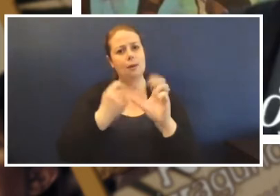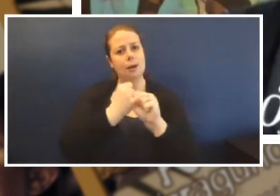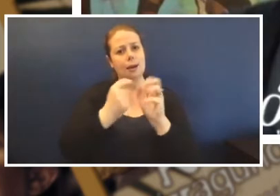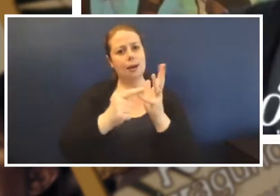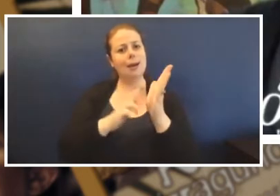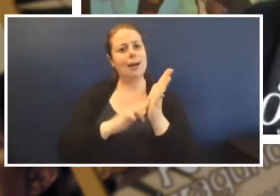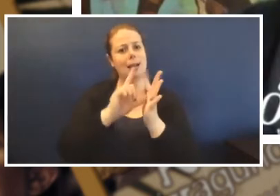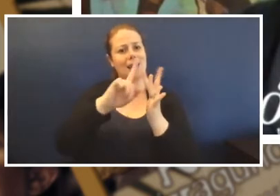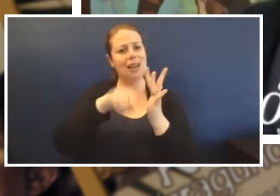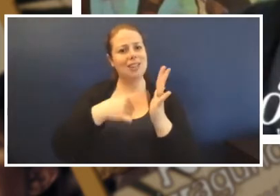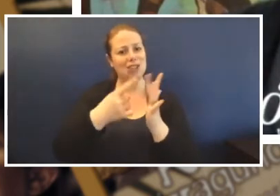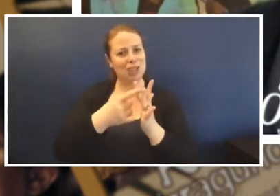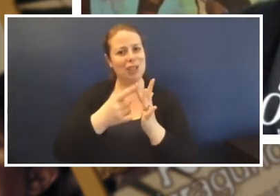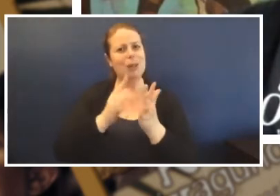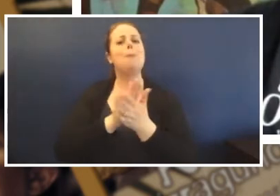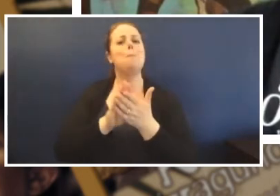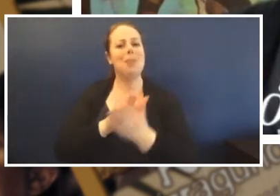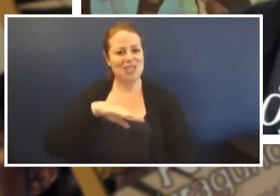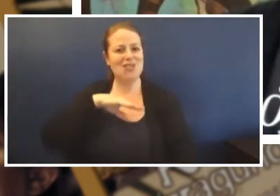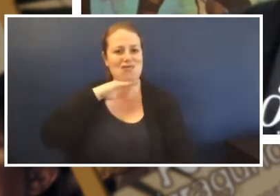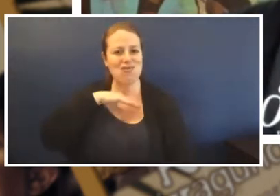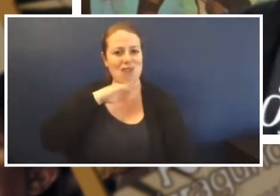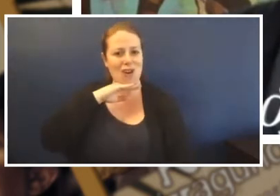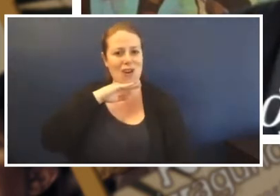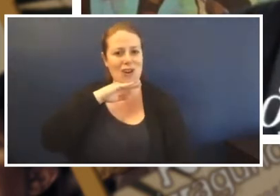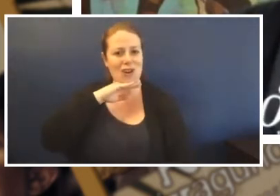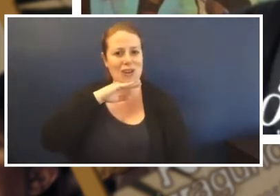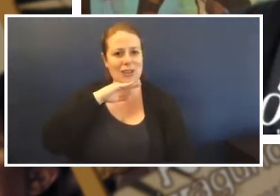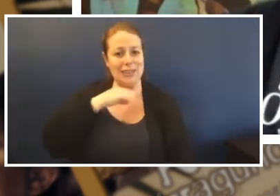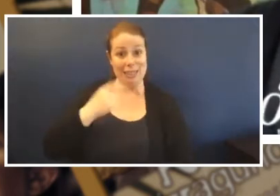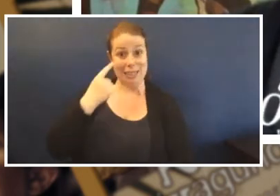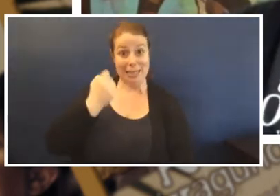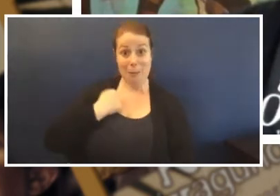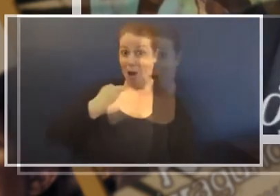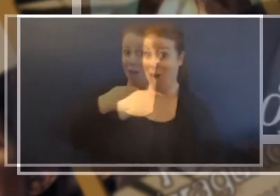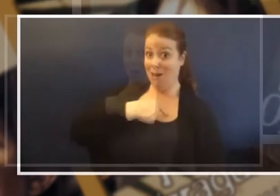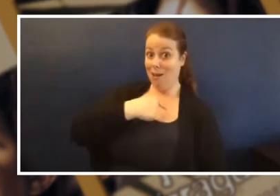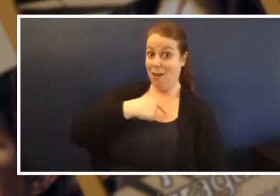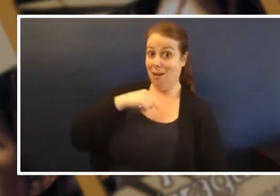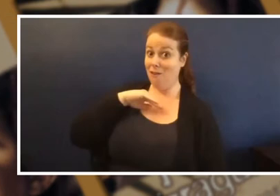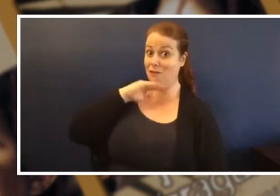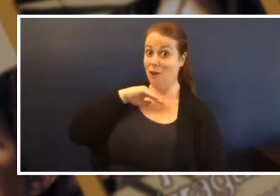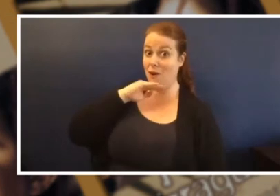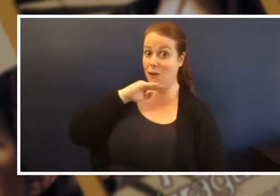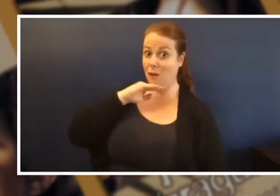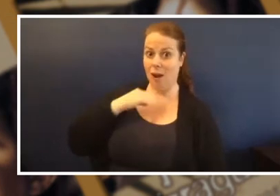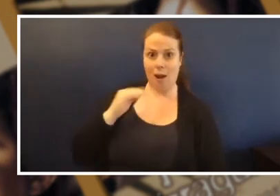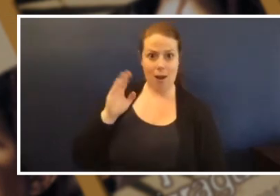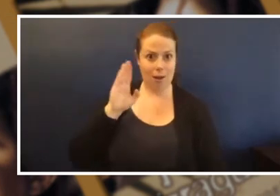frog, it's a little frog. I hear frogs were quite popular in your in your family. Boori: I was just